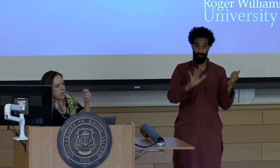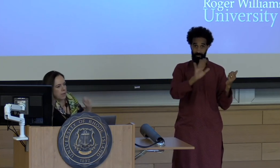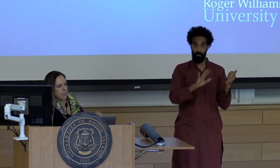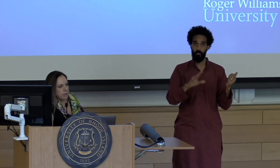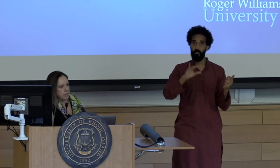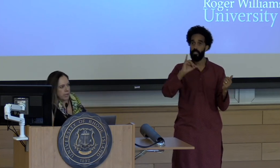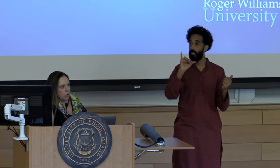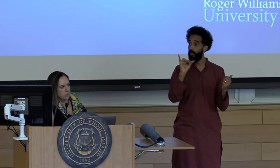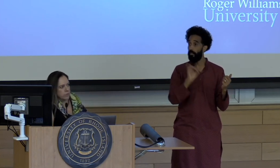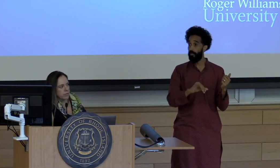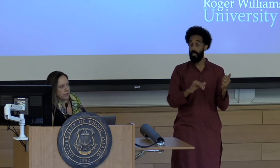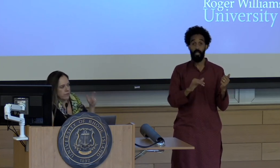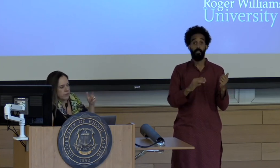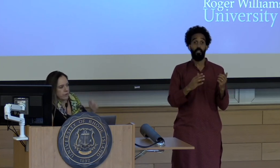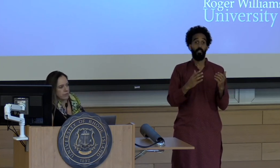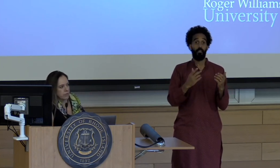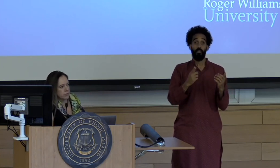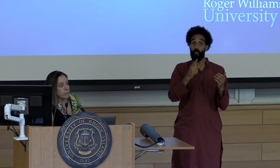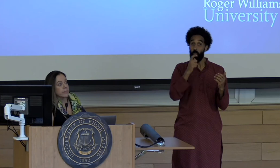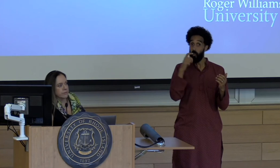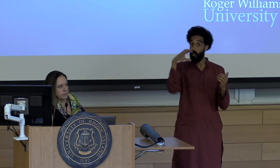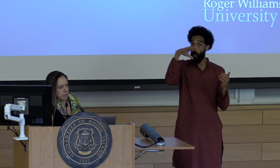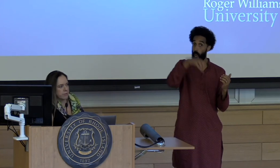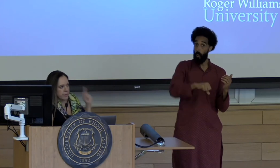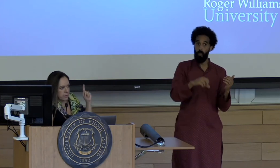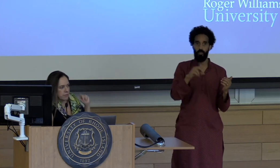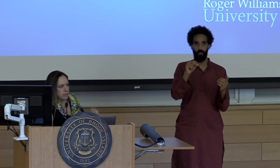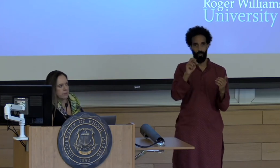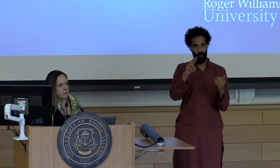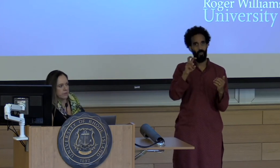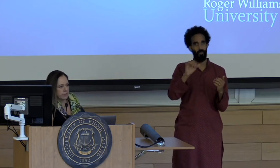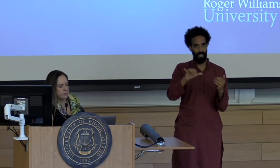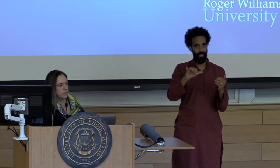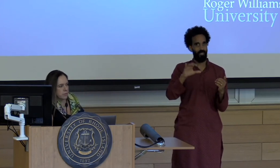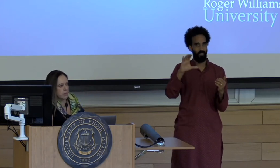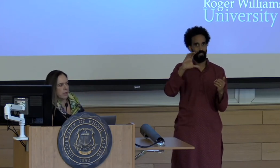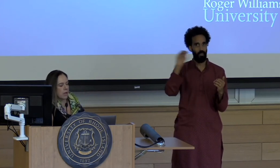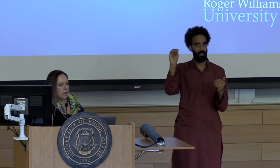Partly owned that venture is a Norwegian company venture